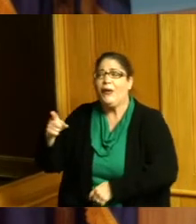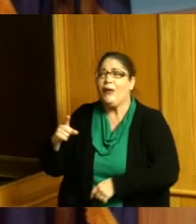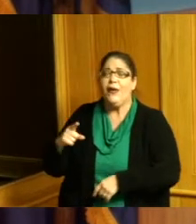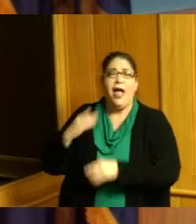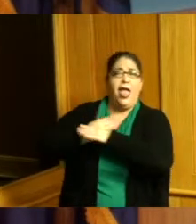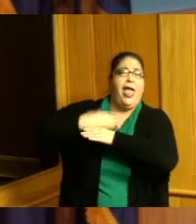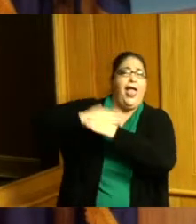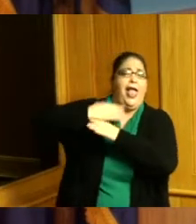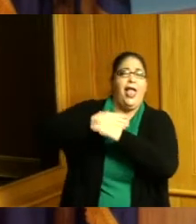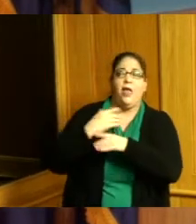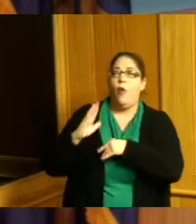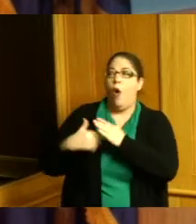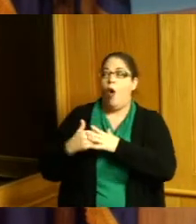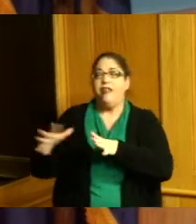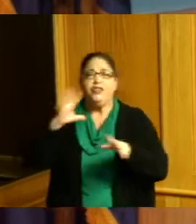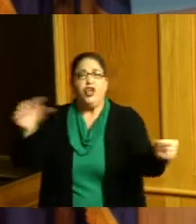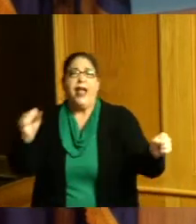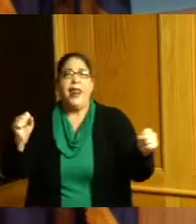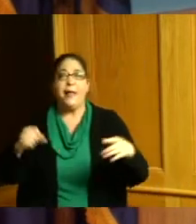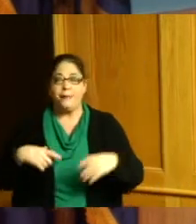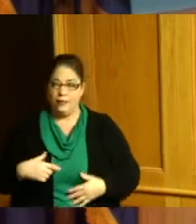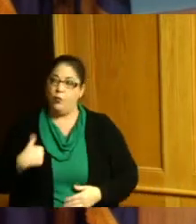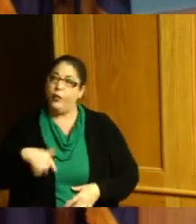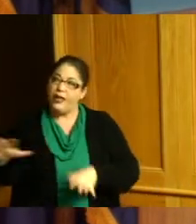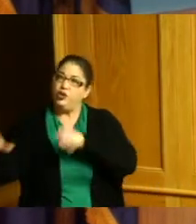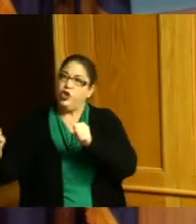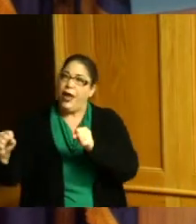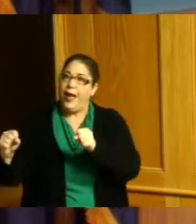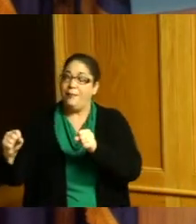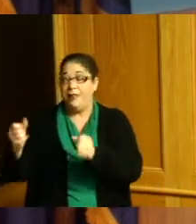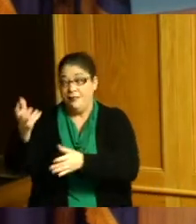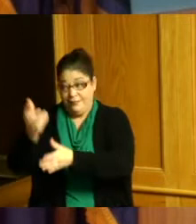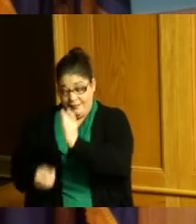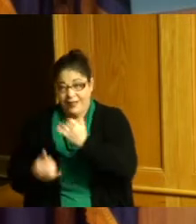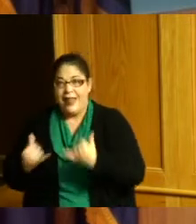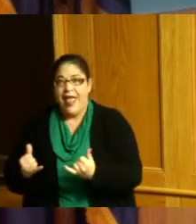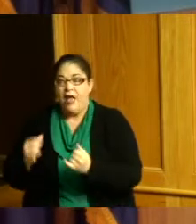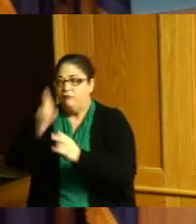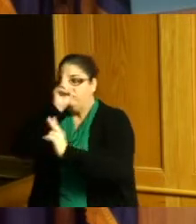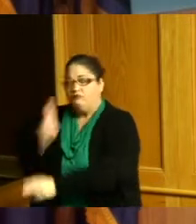Dr chain shook it up so that we could be sitting up here but now my responsibility is not for me